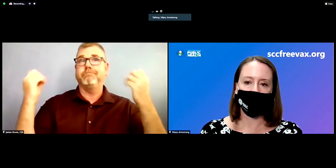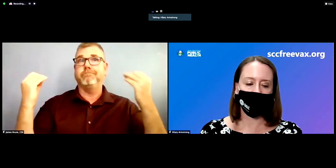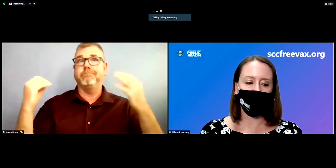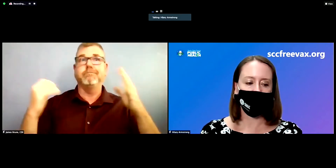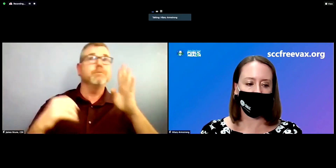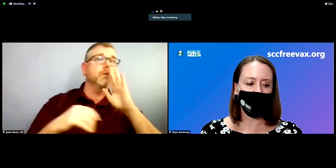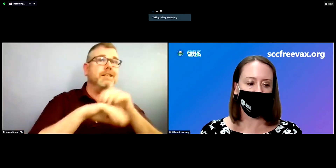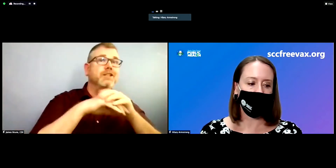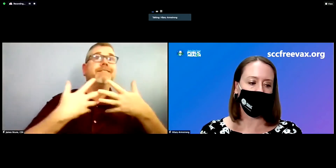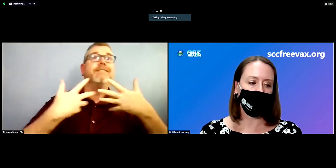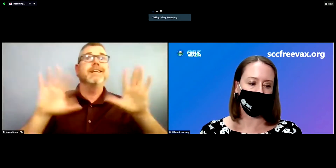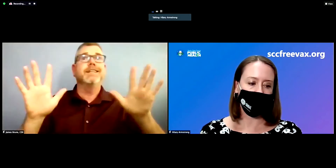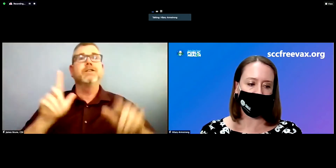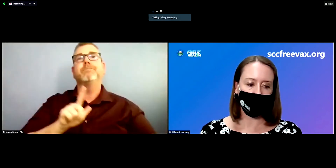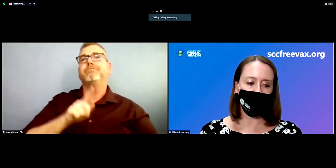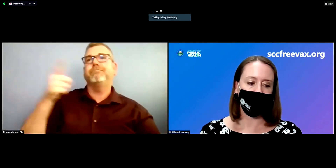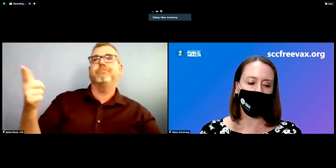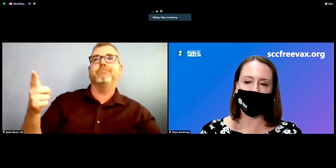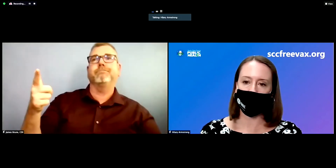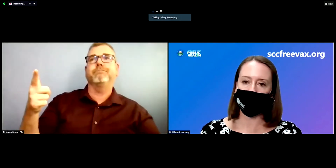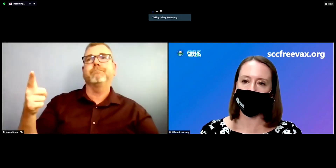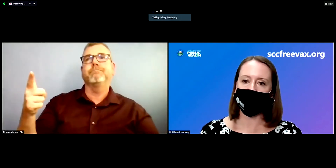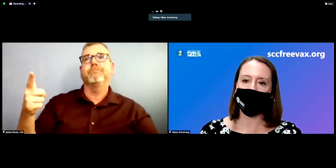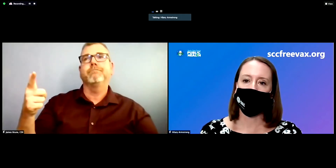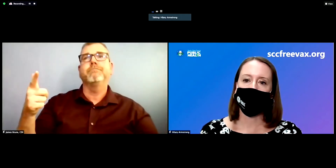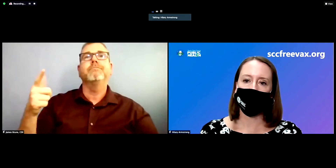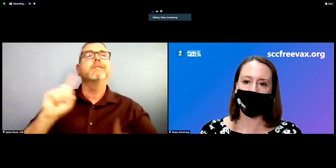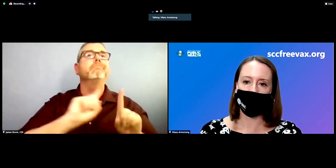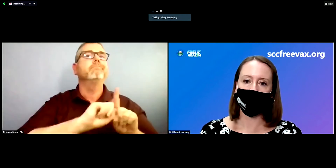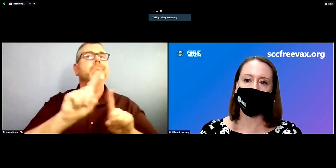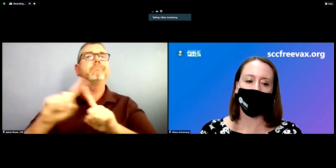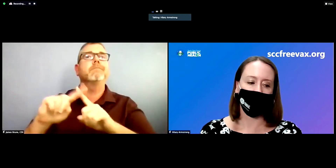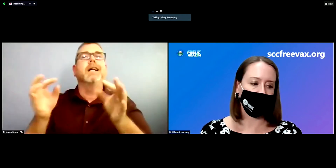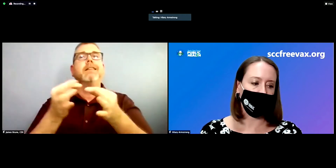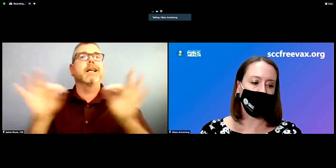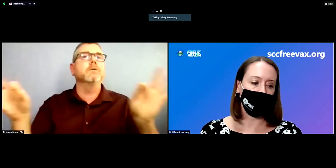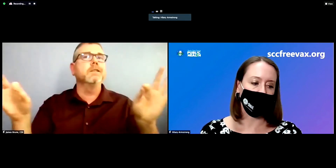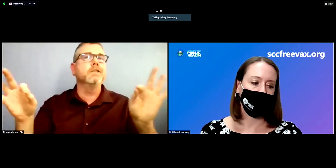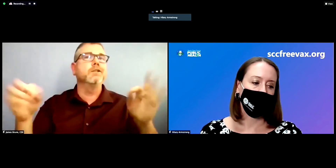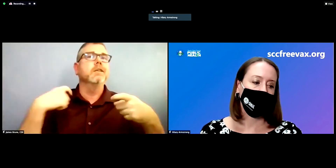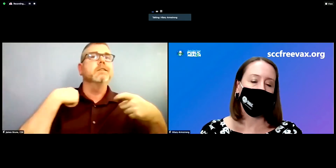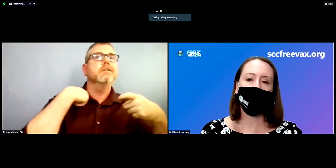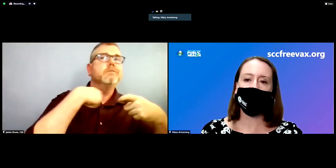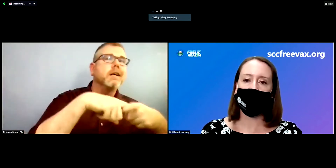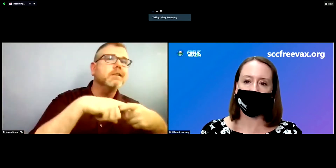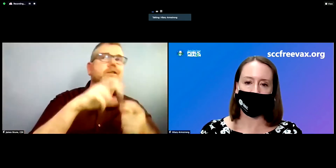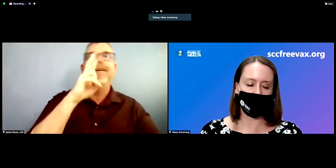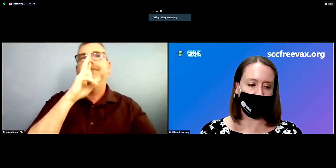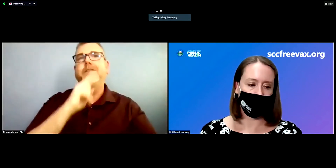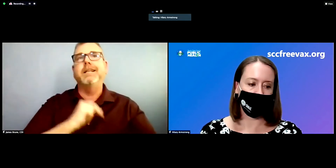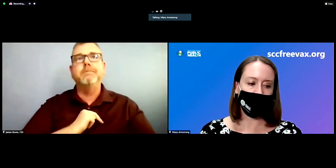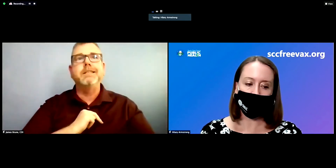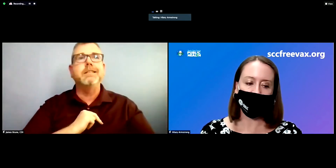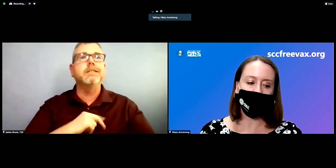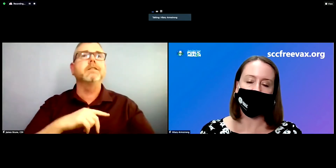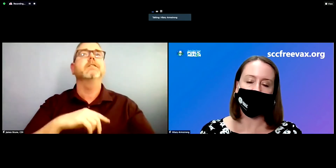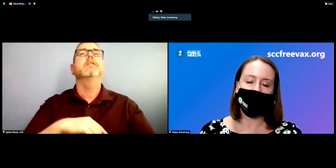access team in Spanish, Vietnamese, Chinese, and Tagalog. With that, I am now very pleased